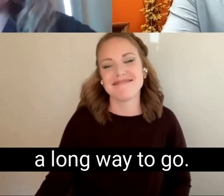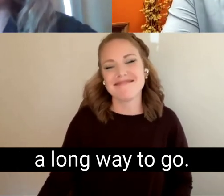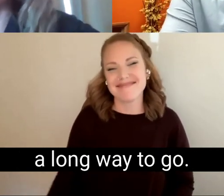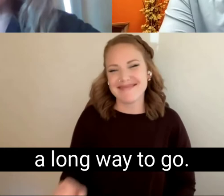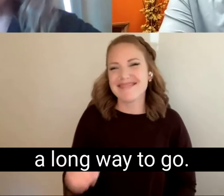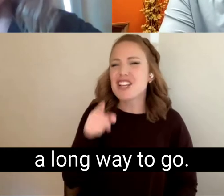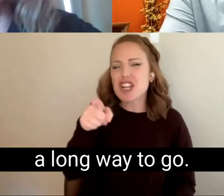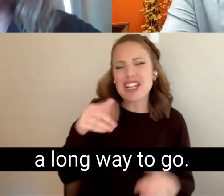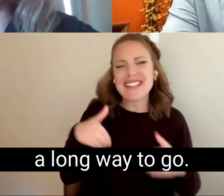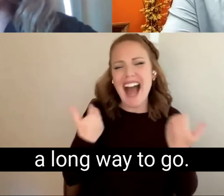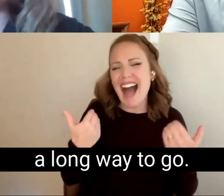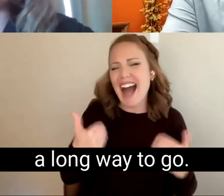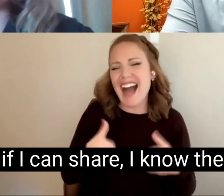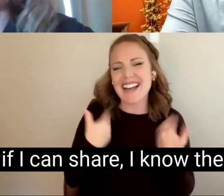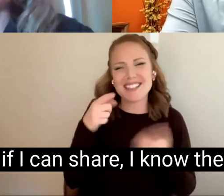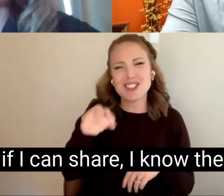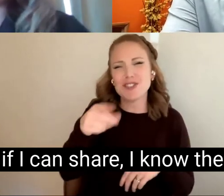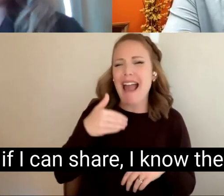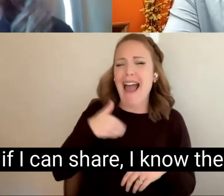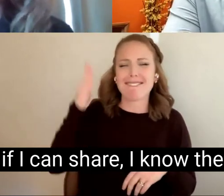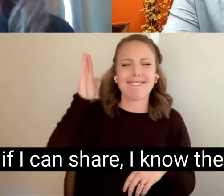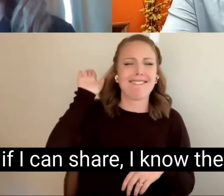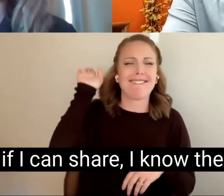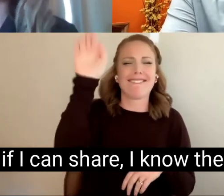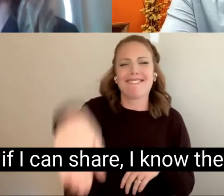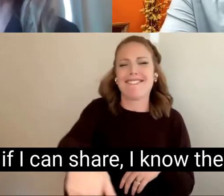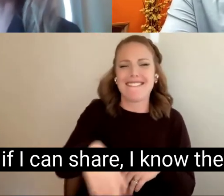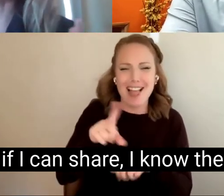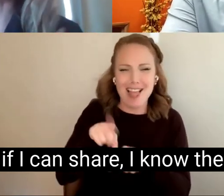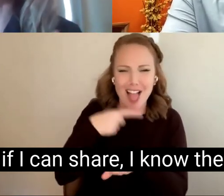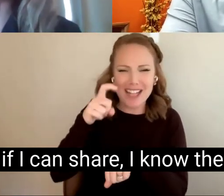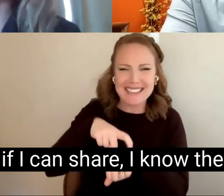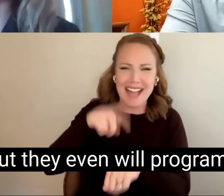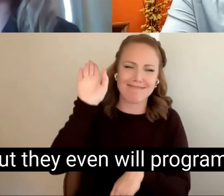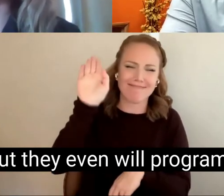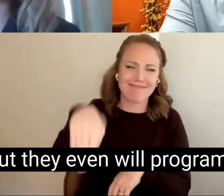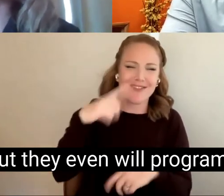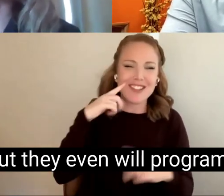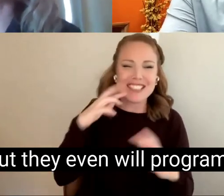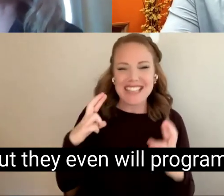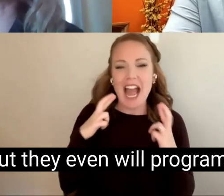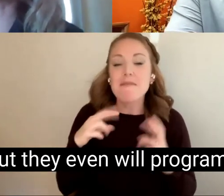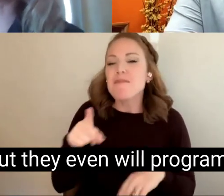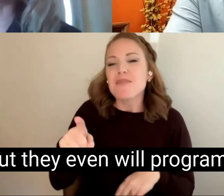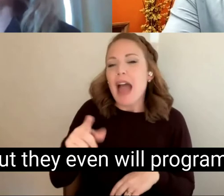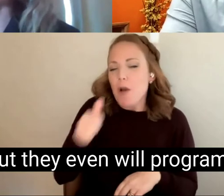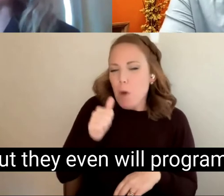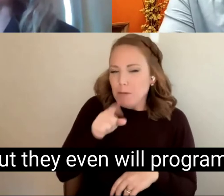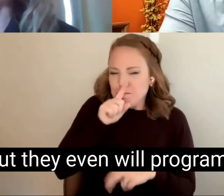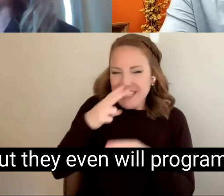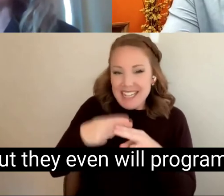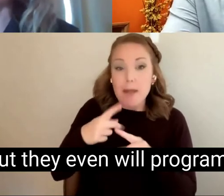a long way to go. I know if I can share, I know the I won't name it but they even will program your wet